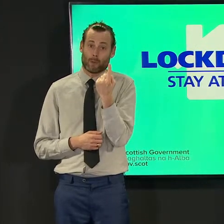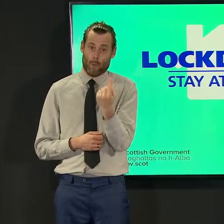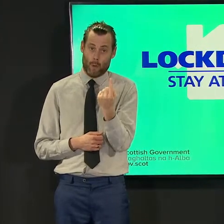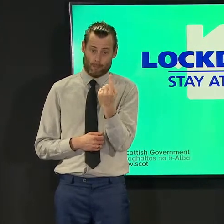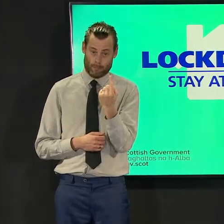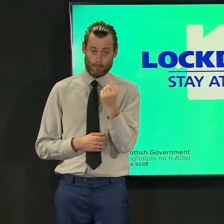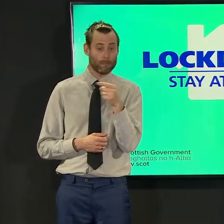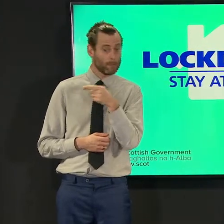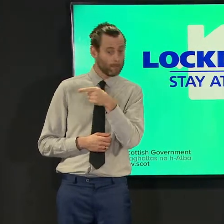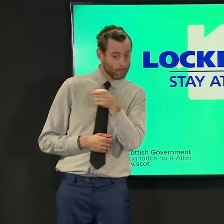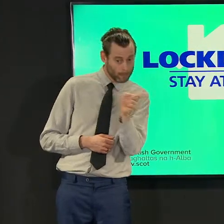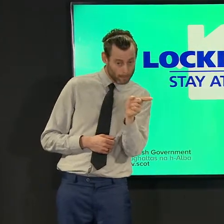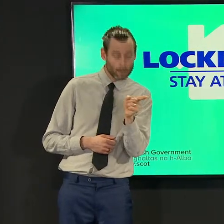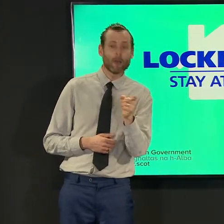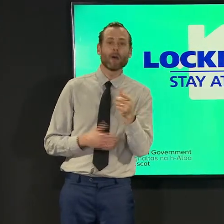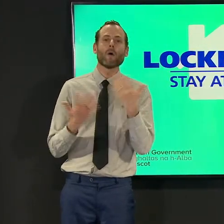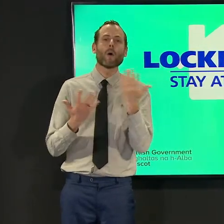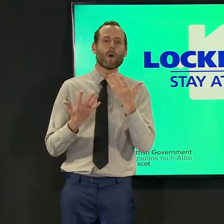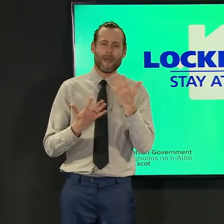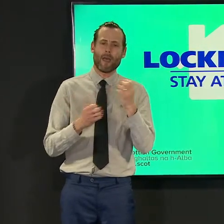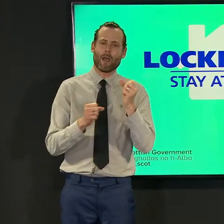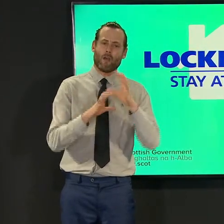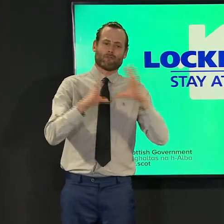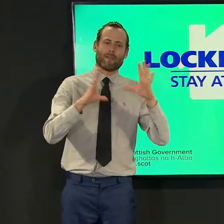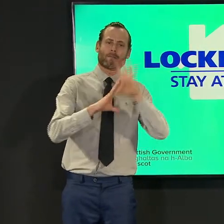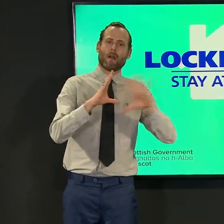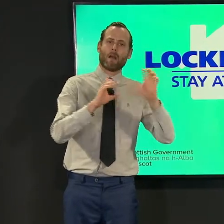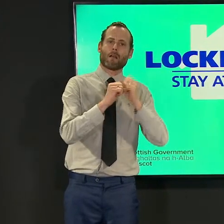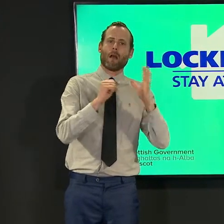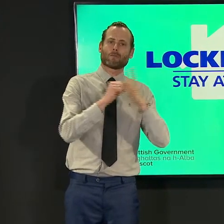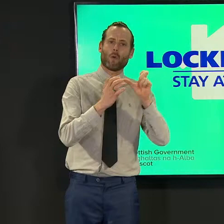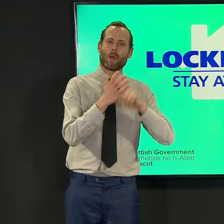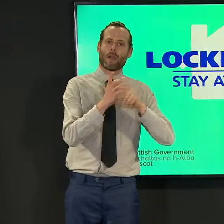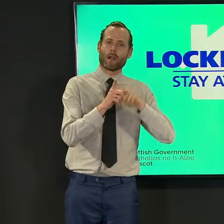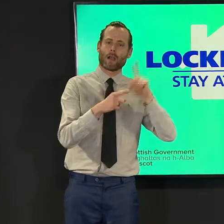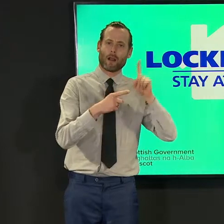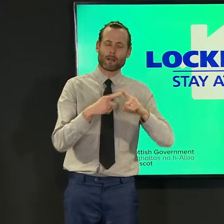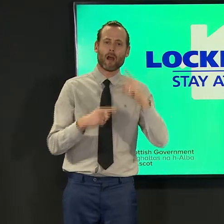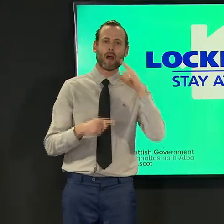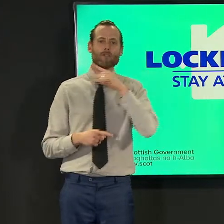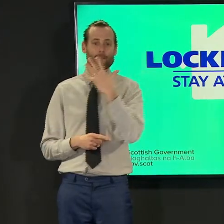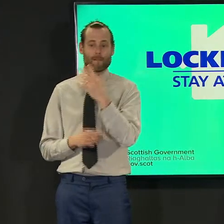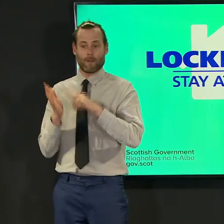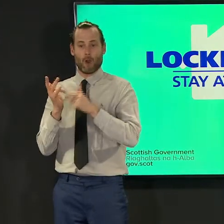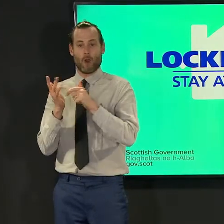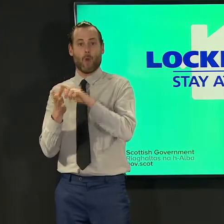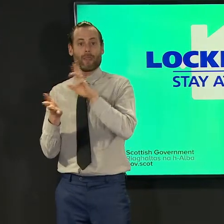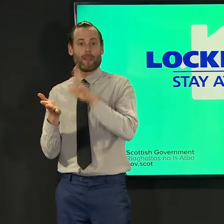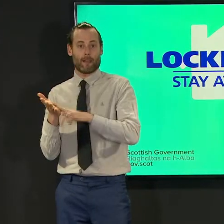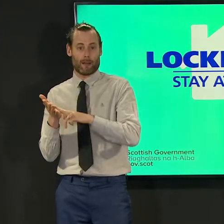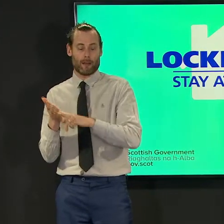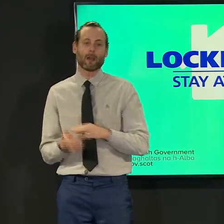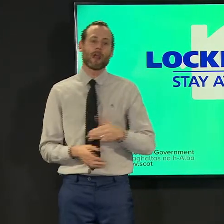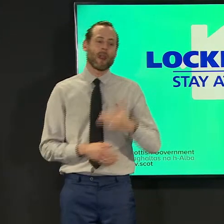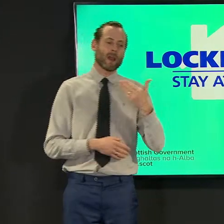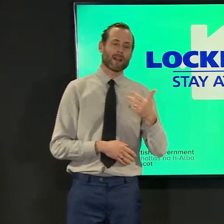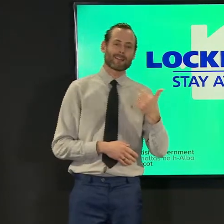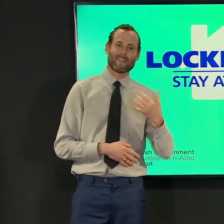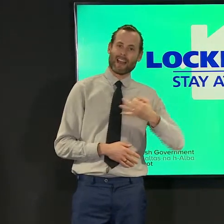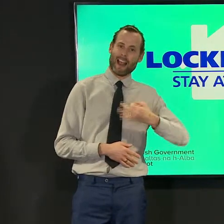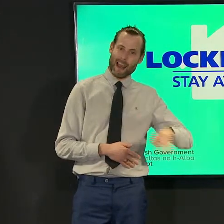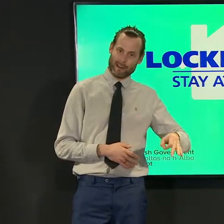cases were in greater glasgow and clyde 105 in lothian and 97 in lancashire the remaining cases